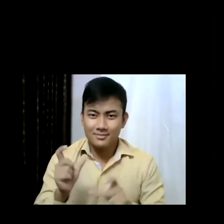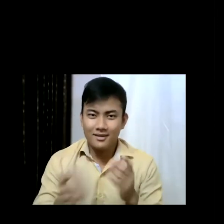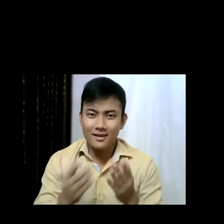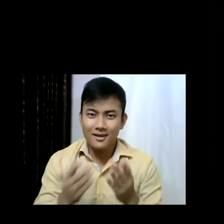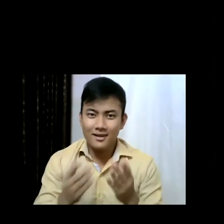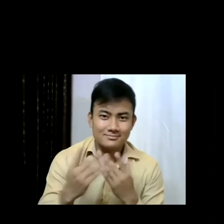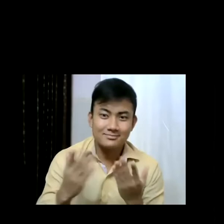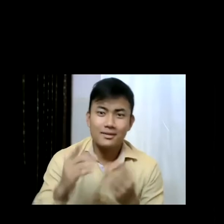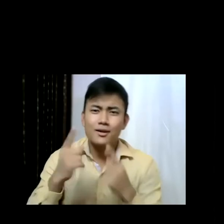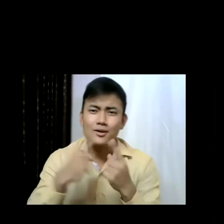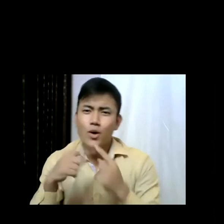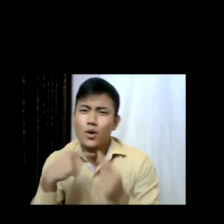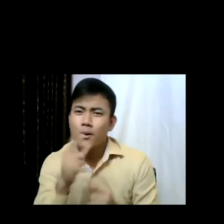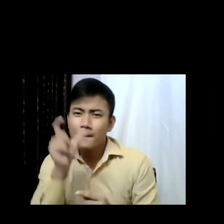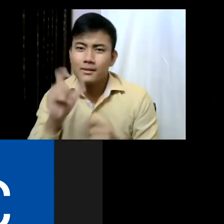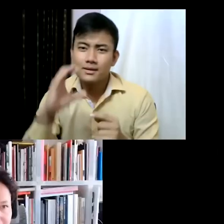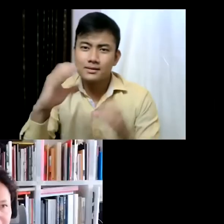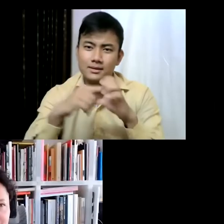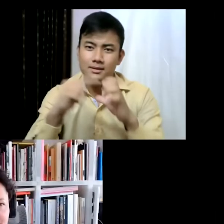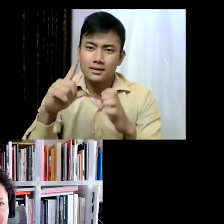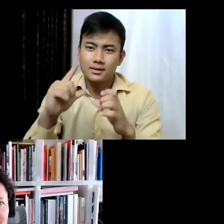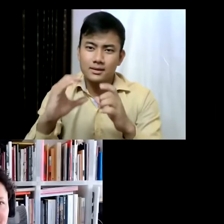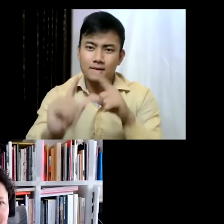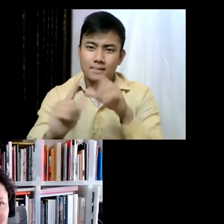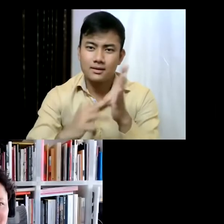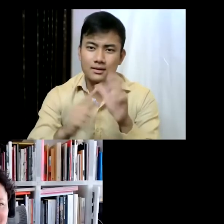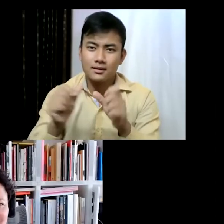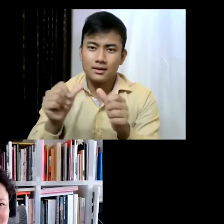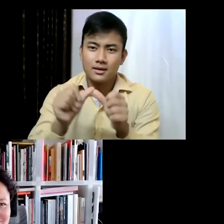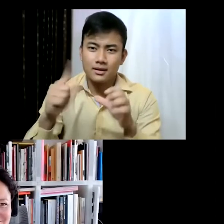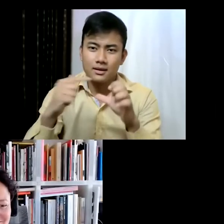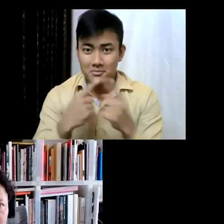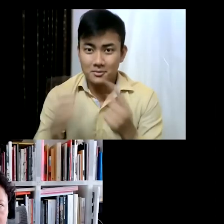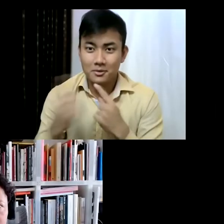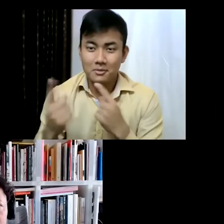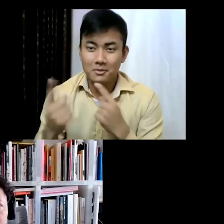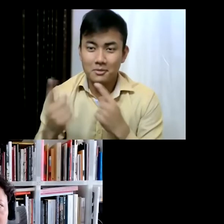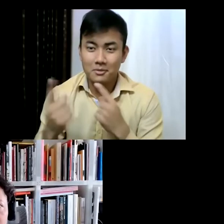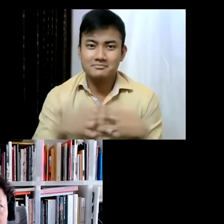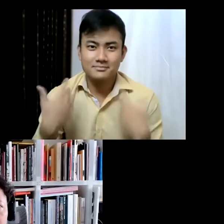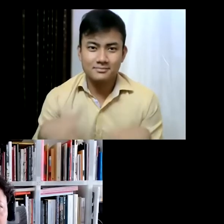Alemani, the Director and Curator of the High Line, a very unusual space. Just to set the stage,